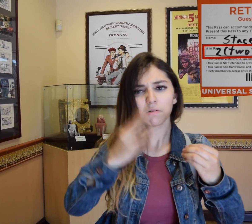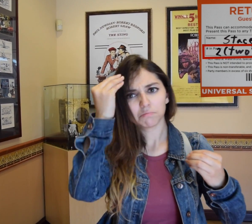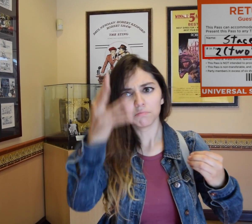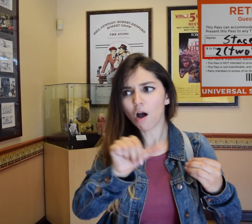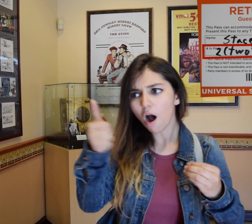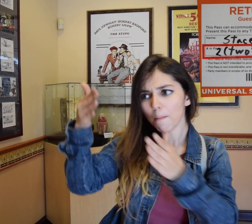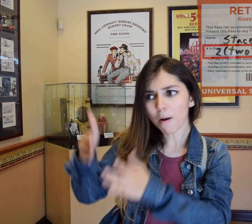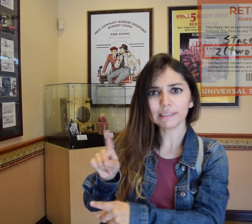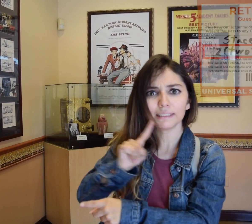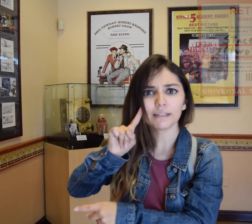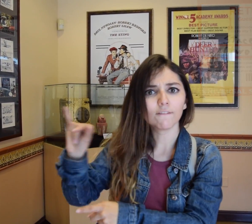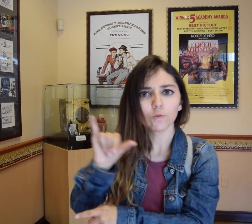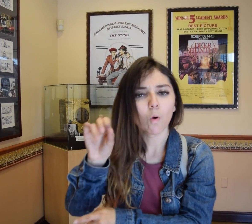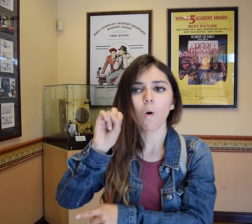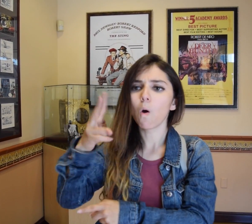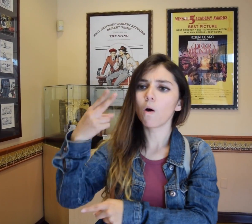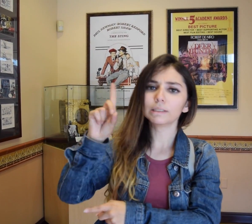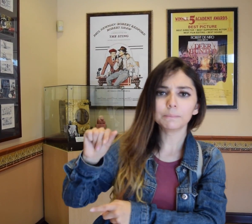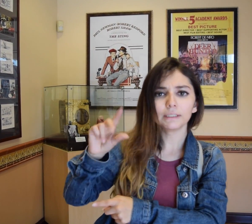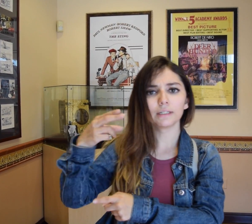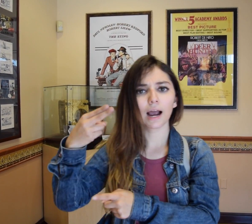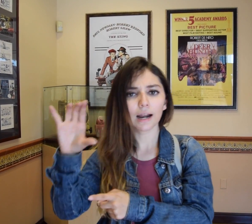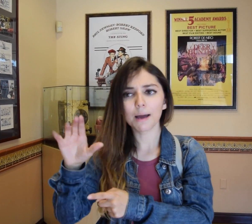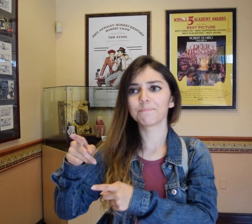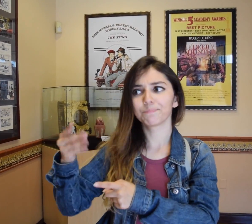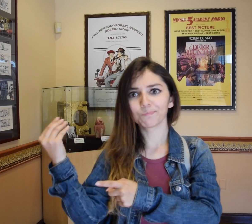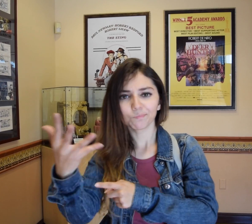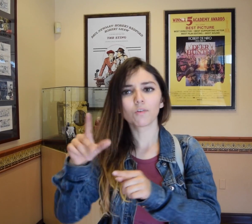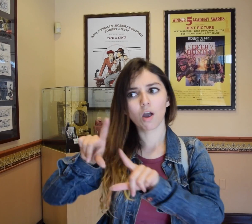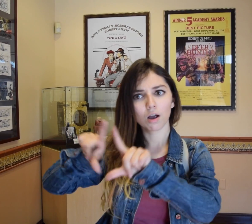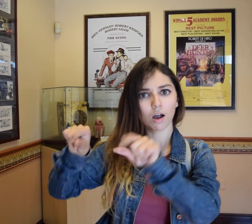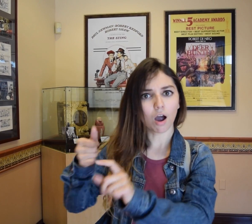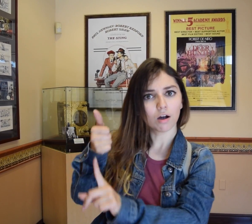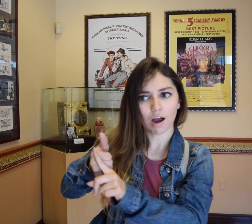you can have the other person who's Deaf or has a different disability to get another card